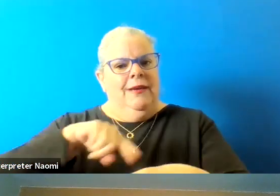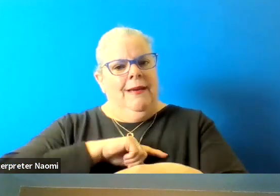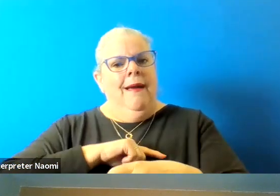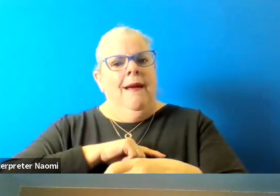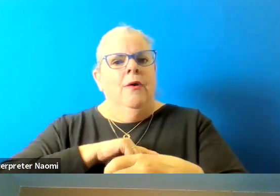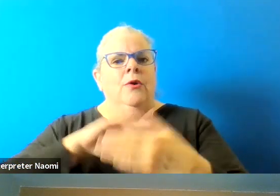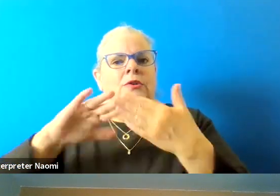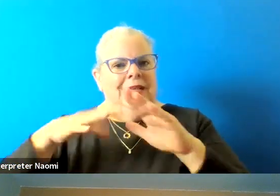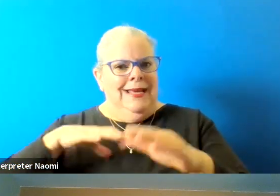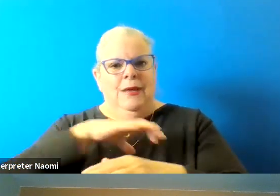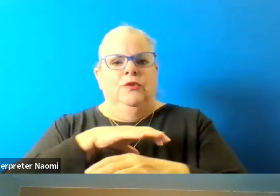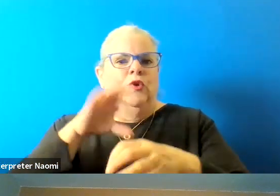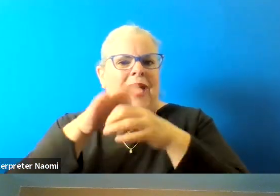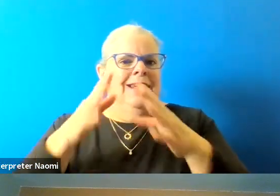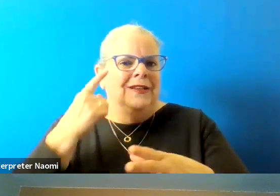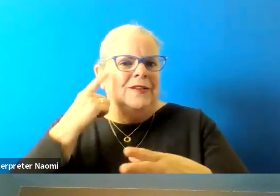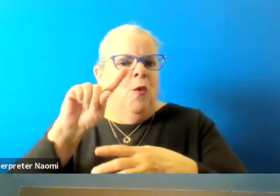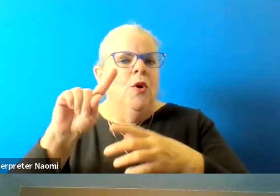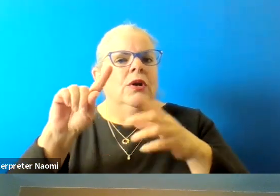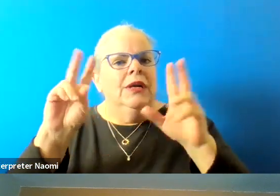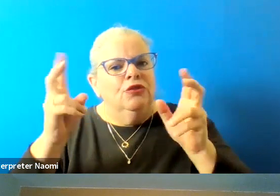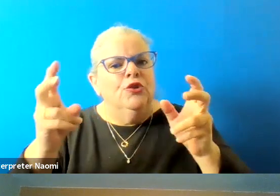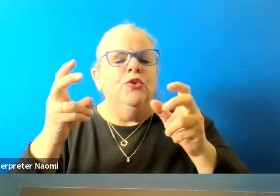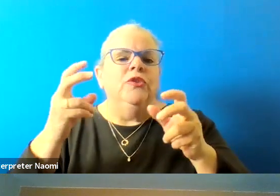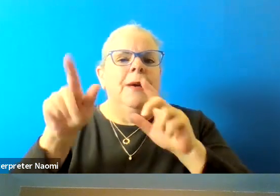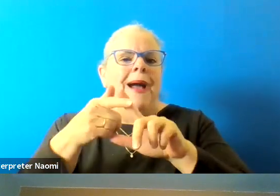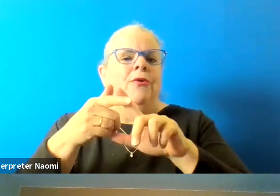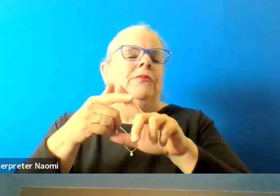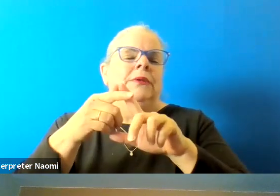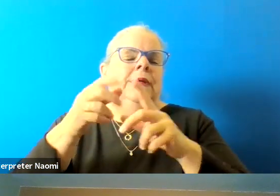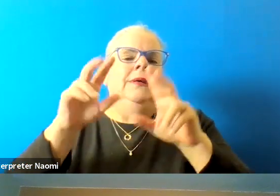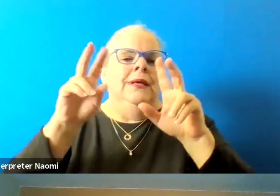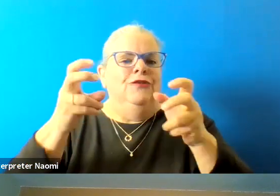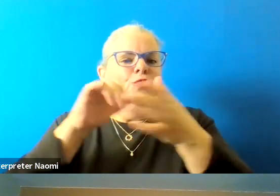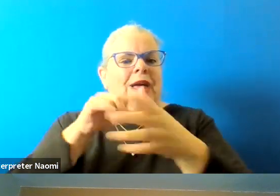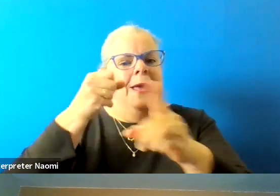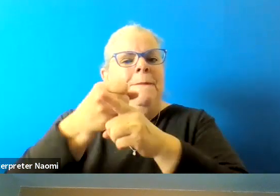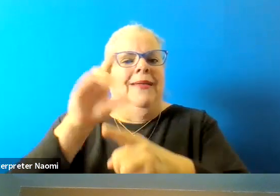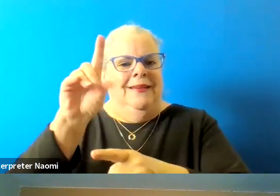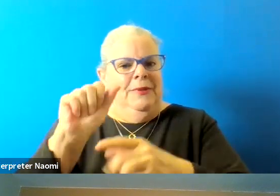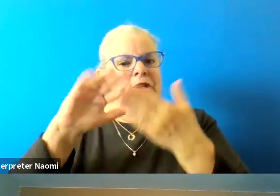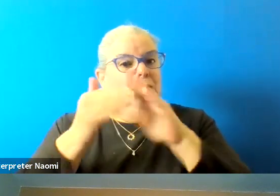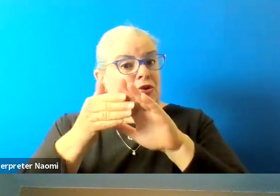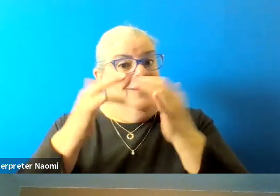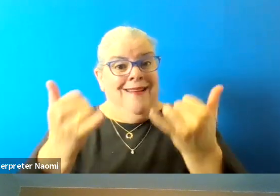that impact the disability community now, and in the years to come. We will begin by allowing each of the candidates